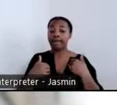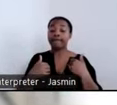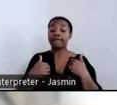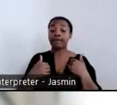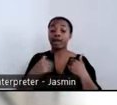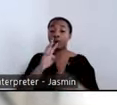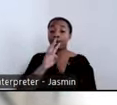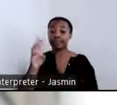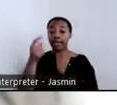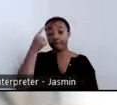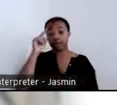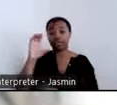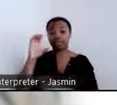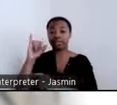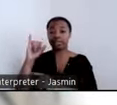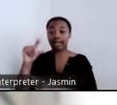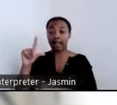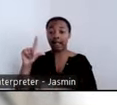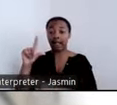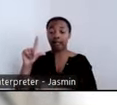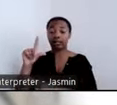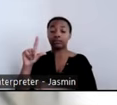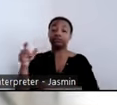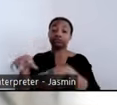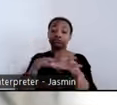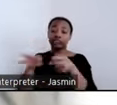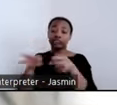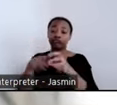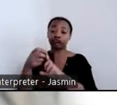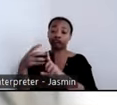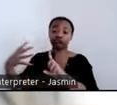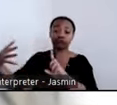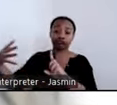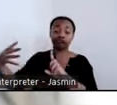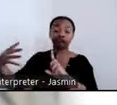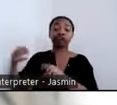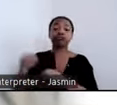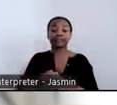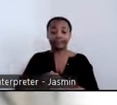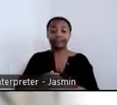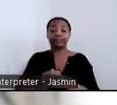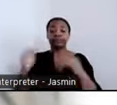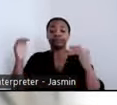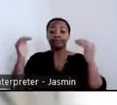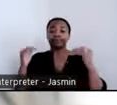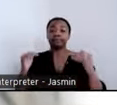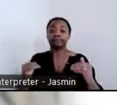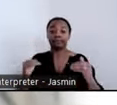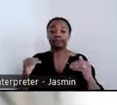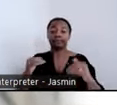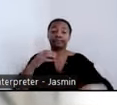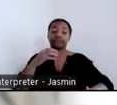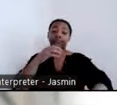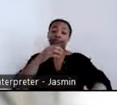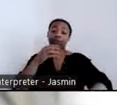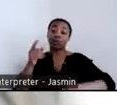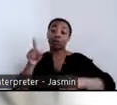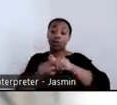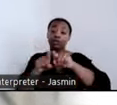webpage with background and more links on this slide. We also recommend our Empowering